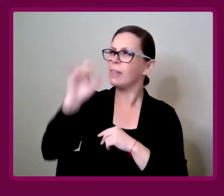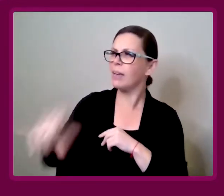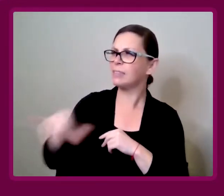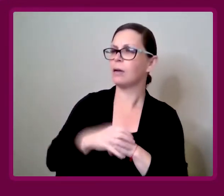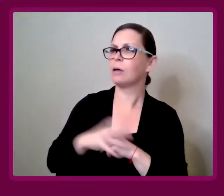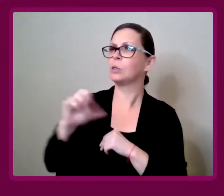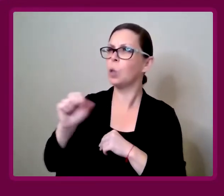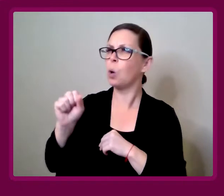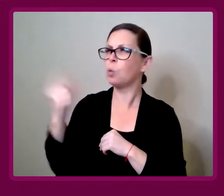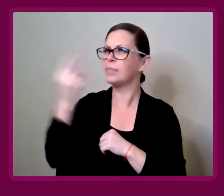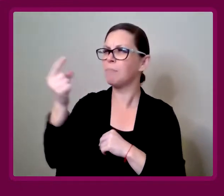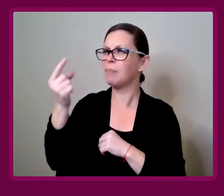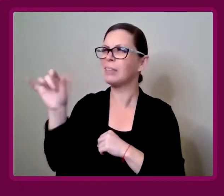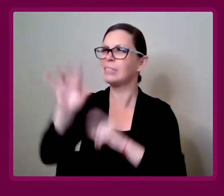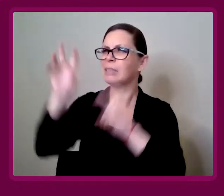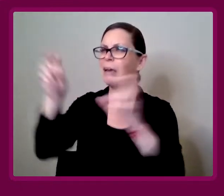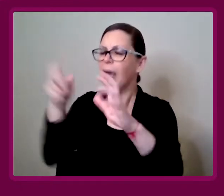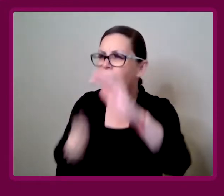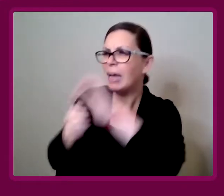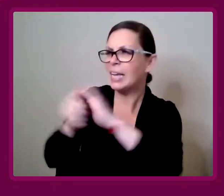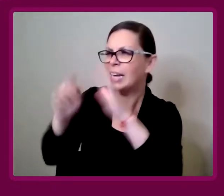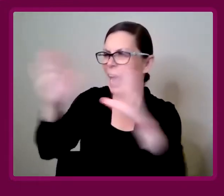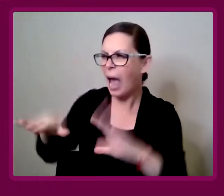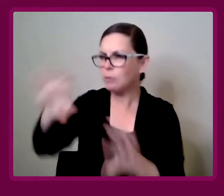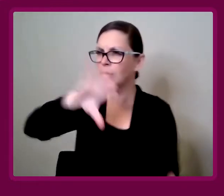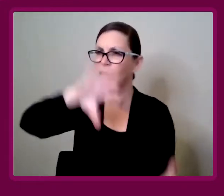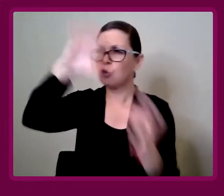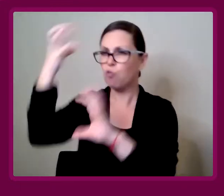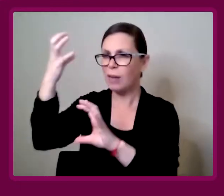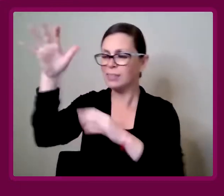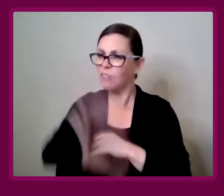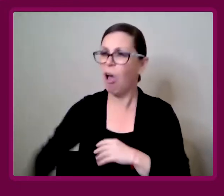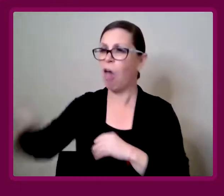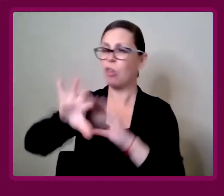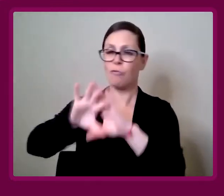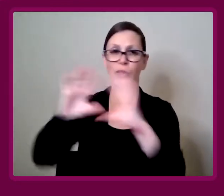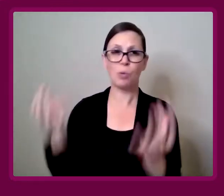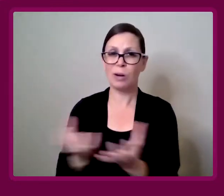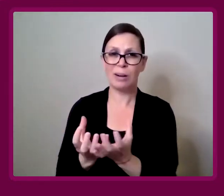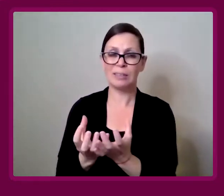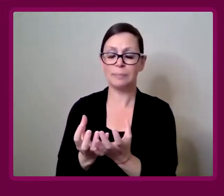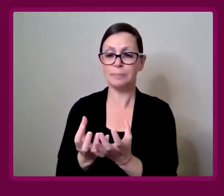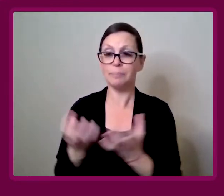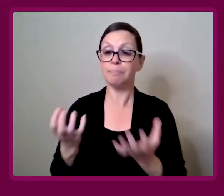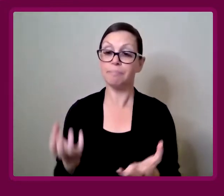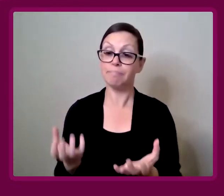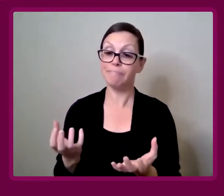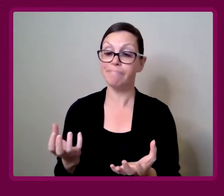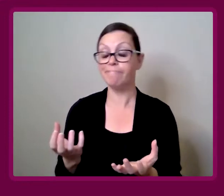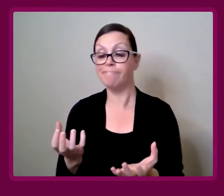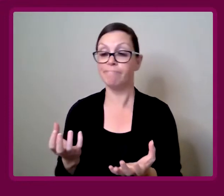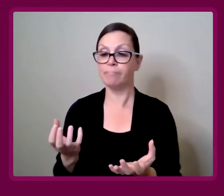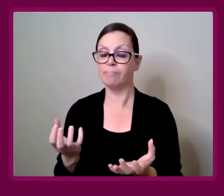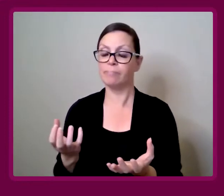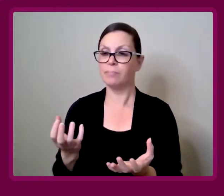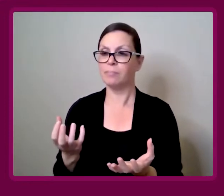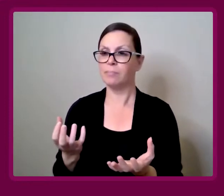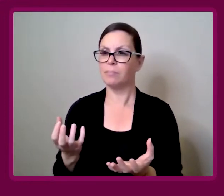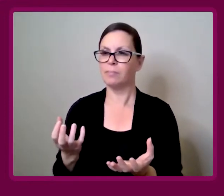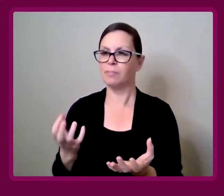Or it's something that is almost like a hidden housing crisis all over the world.